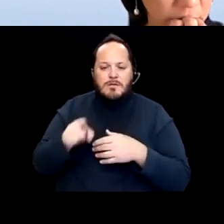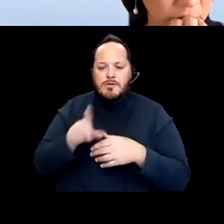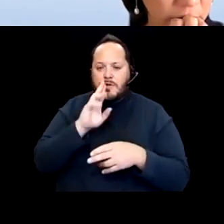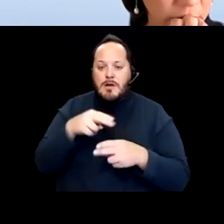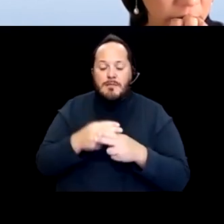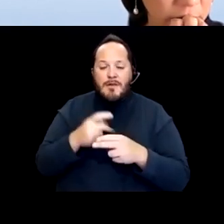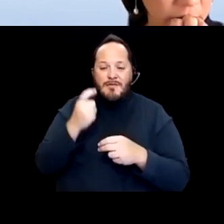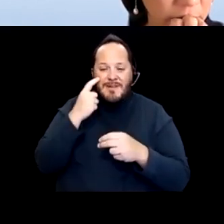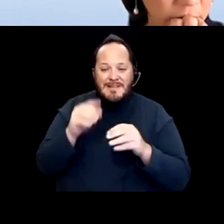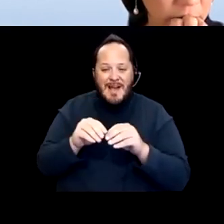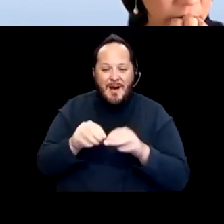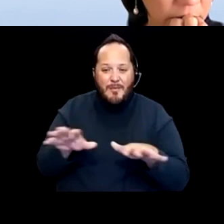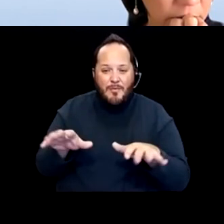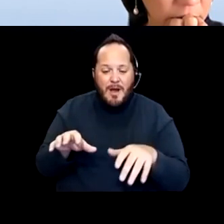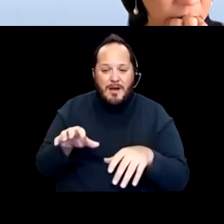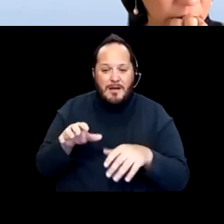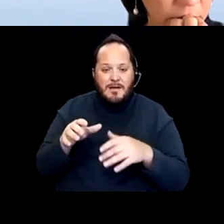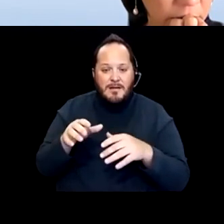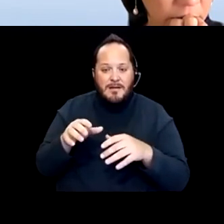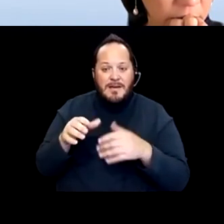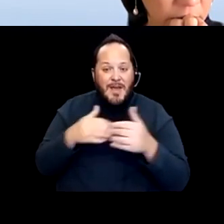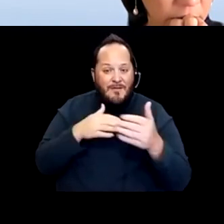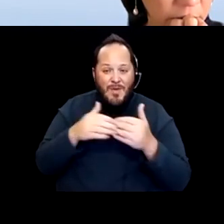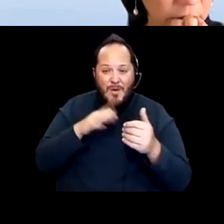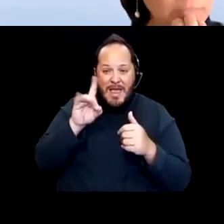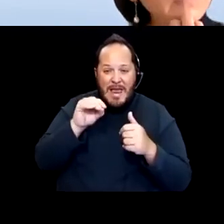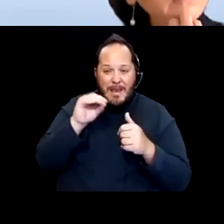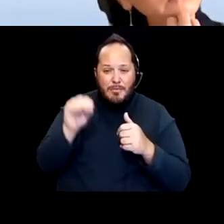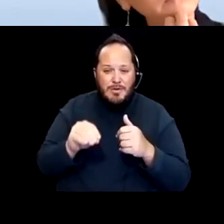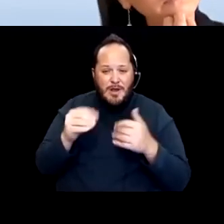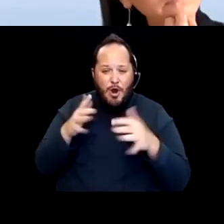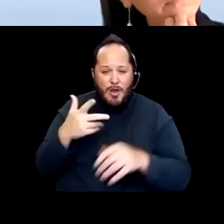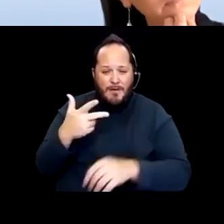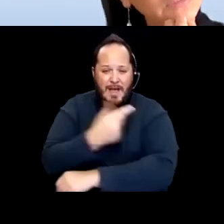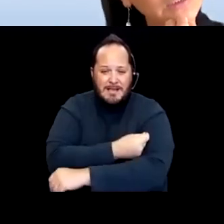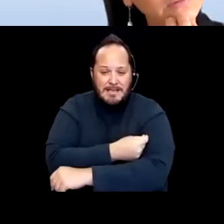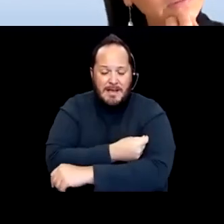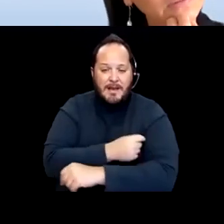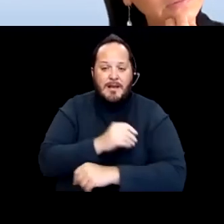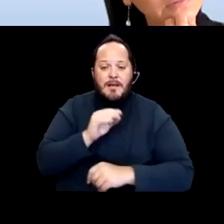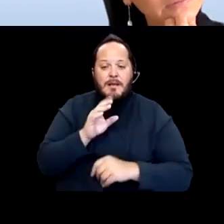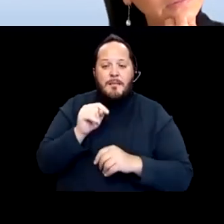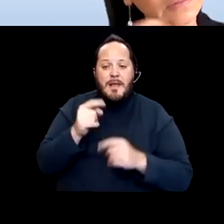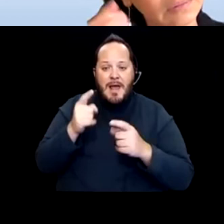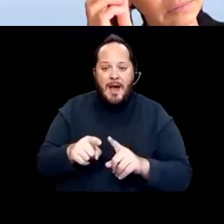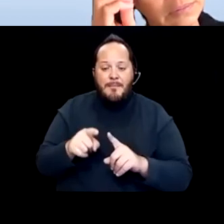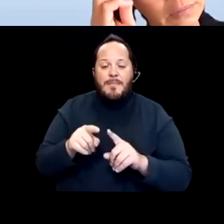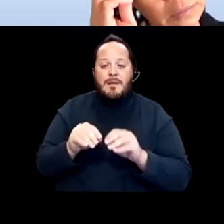even though 80% of the residents had been vaccinated because a couple of the workers at the facility were not